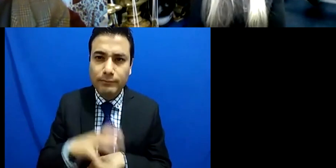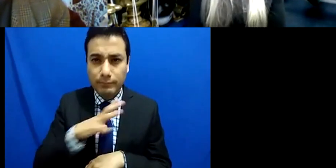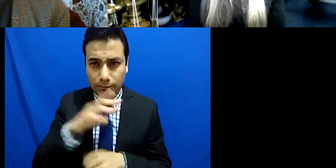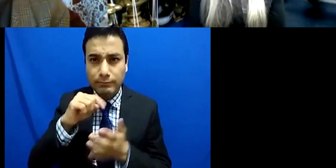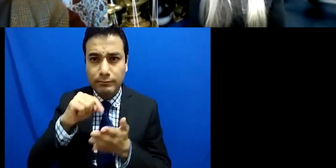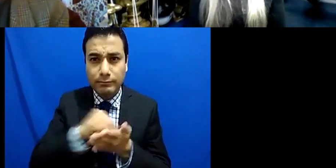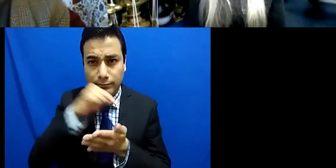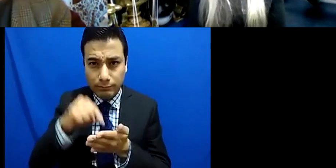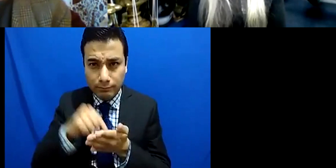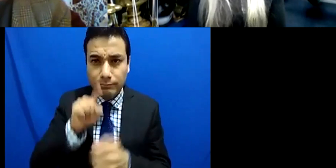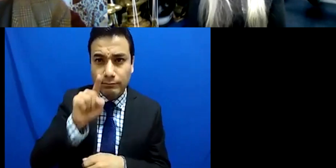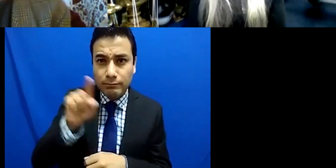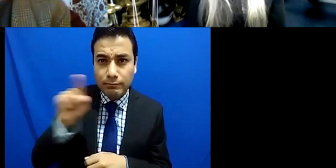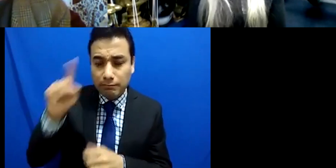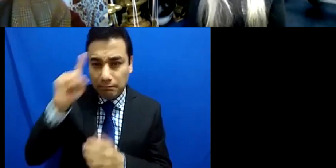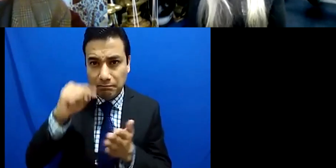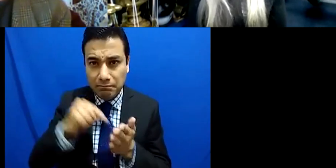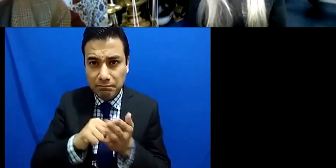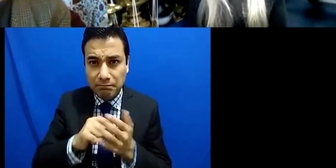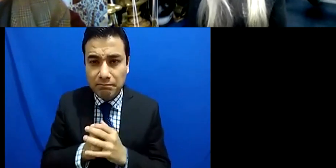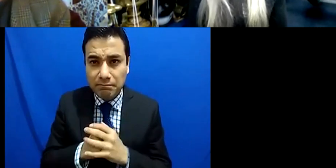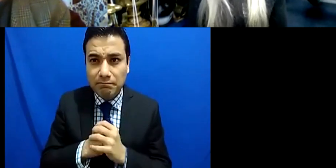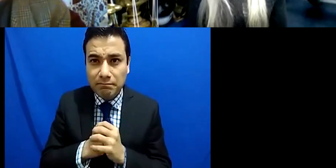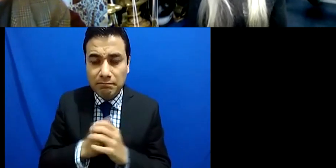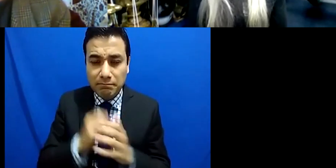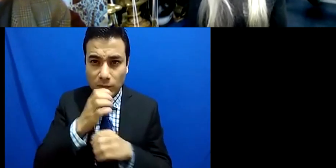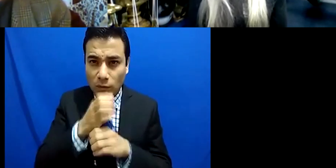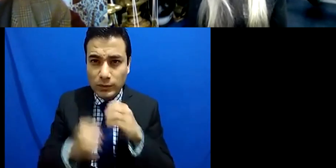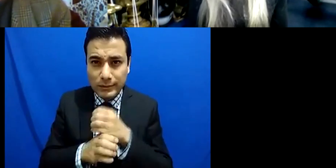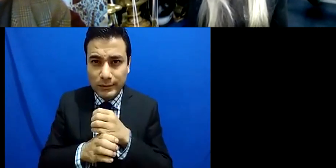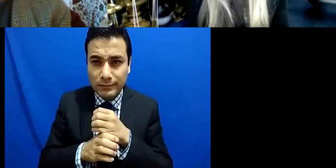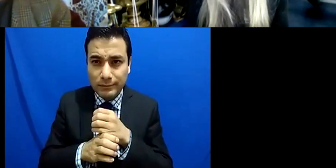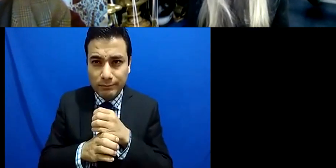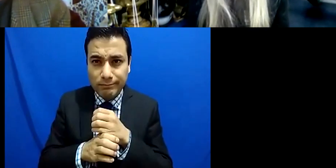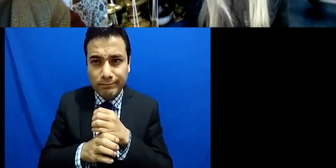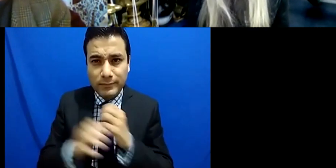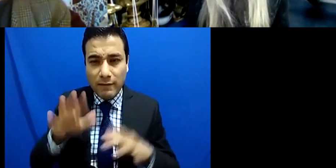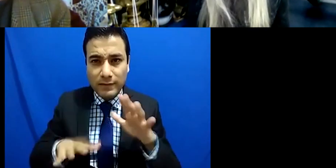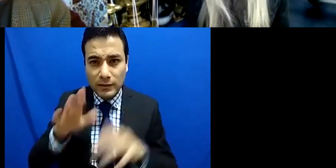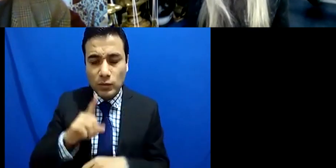Now, what do you therefore think about the doubts that